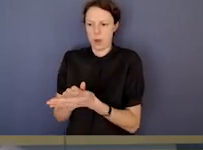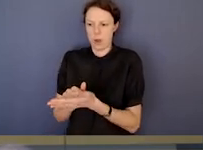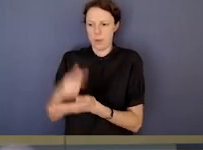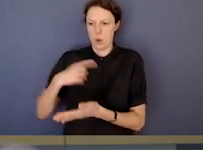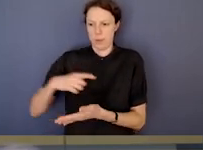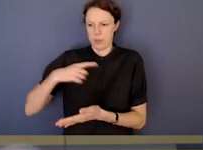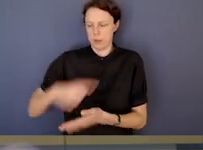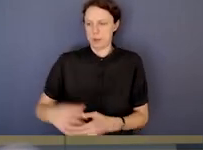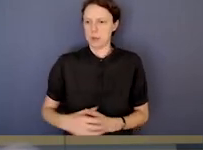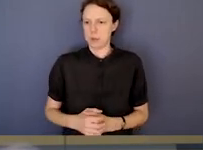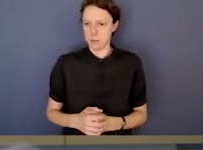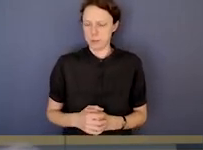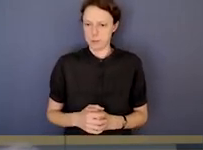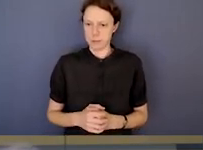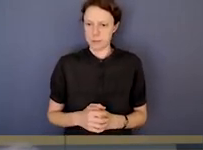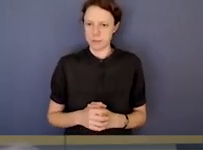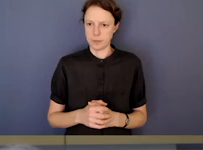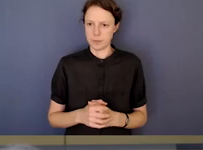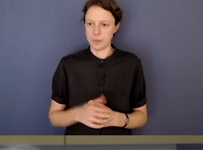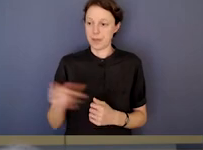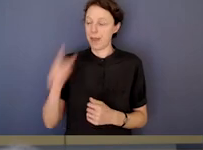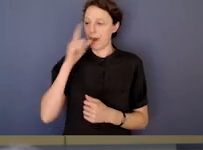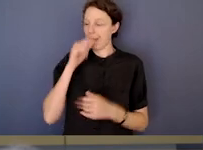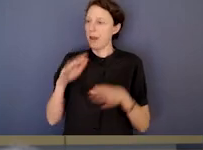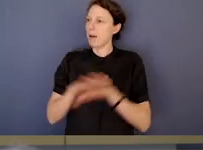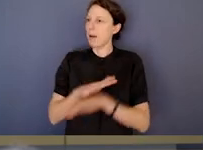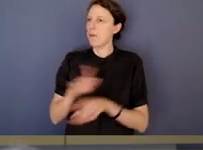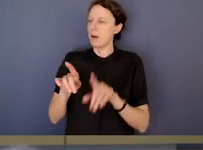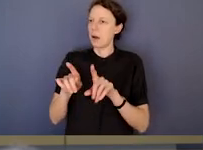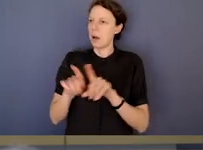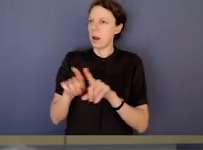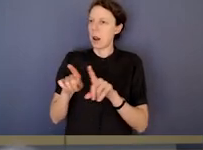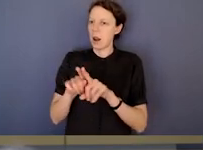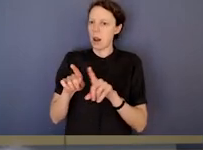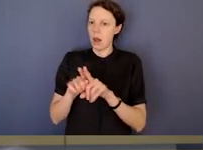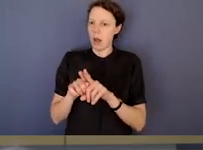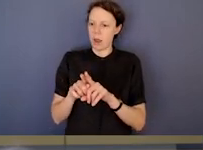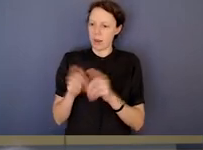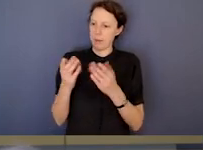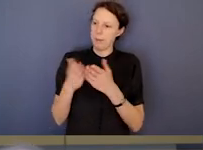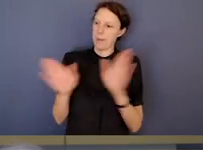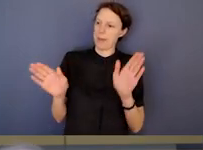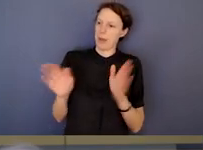That can cover conduct by a public official making a decision